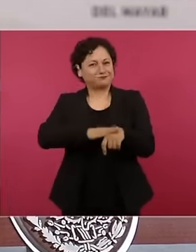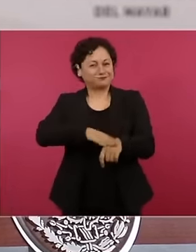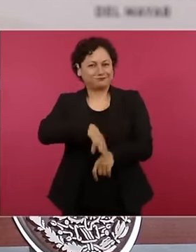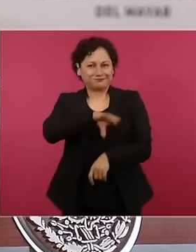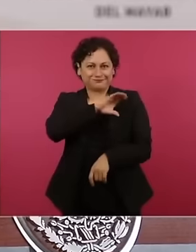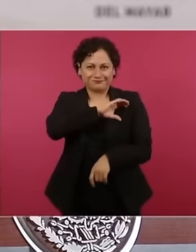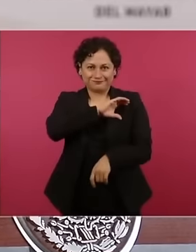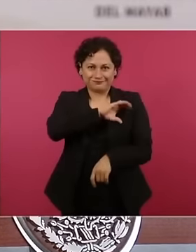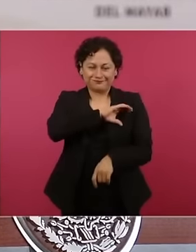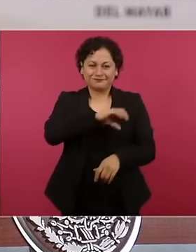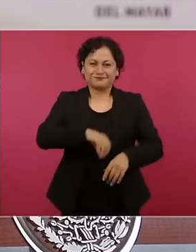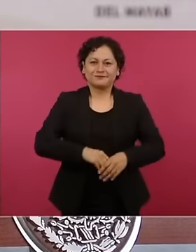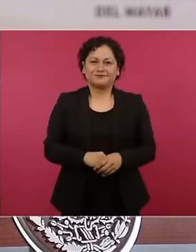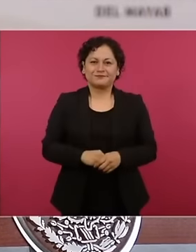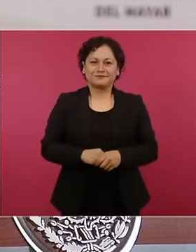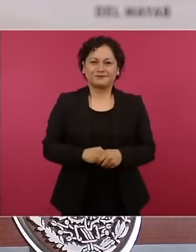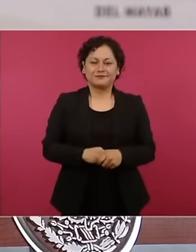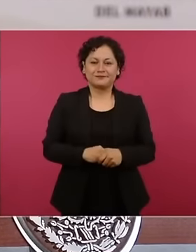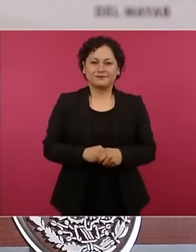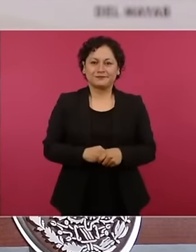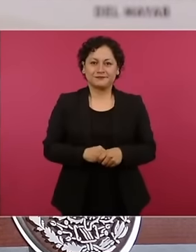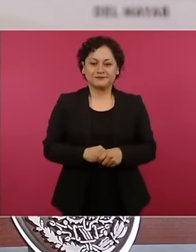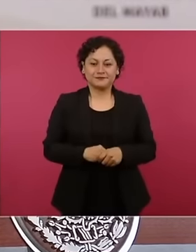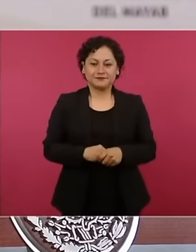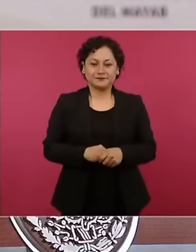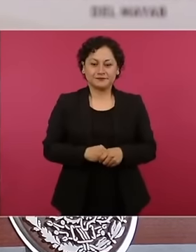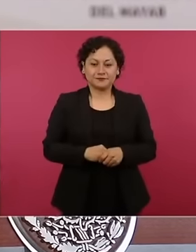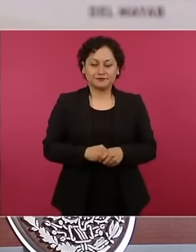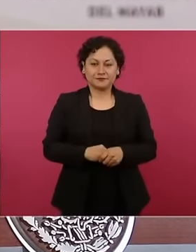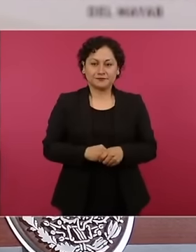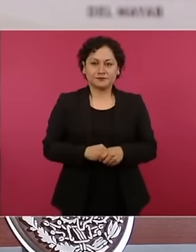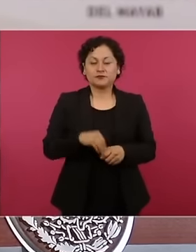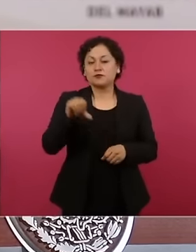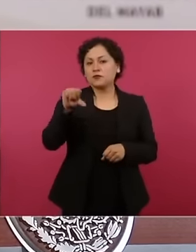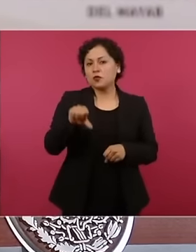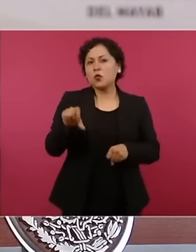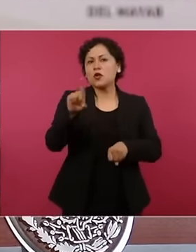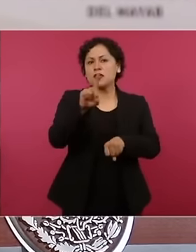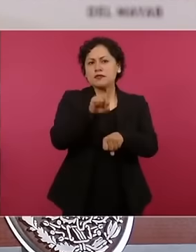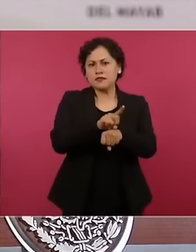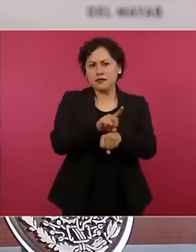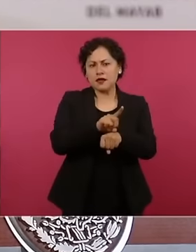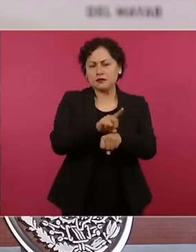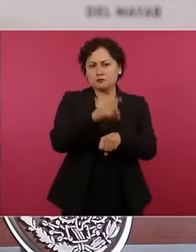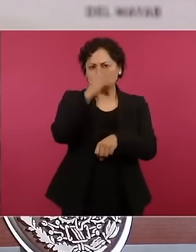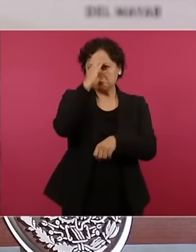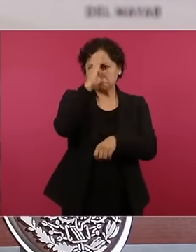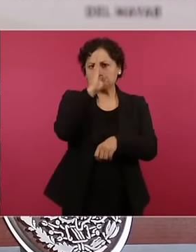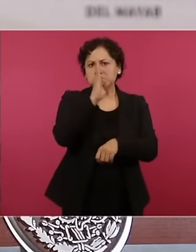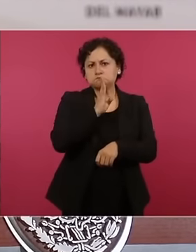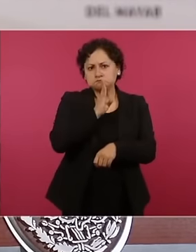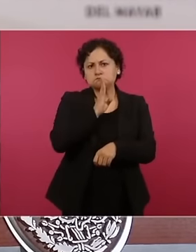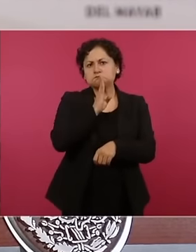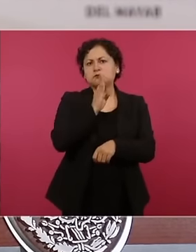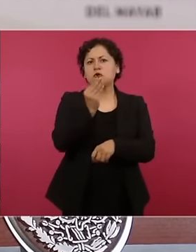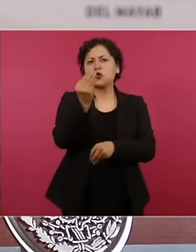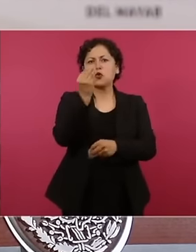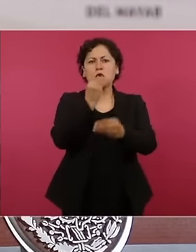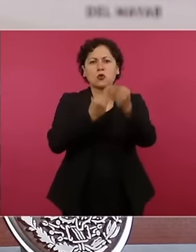have a meeting at noon a meal with teachers teachers there is going to